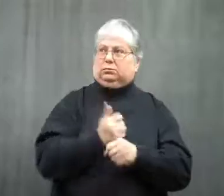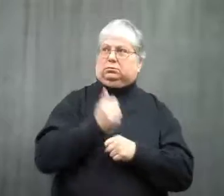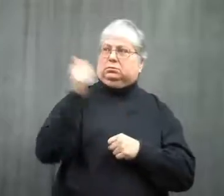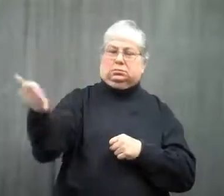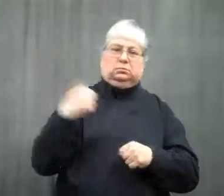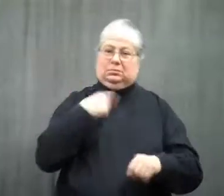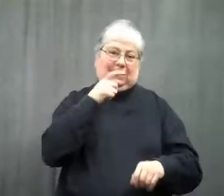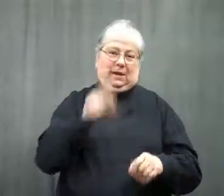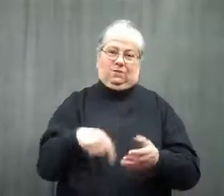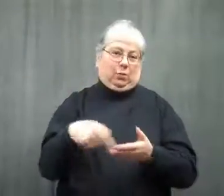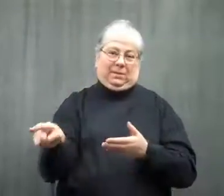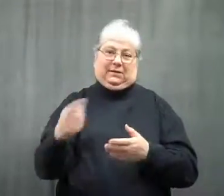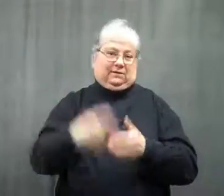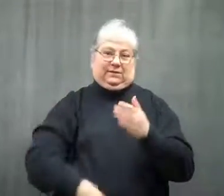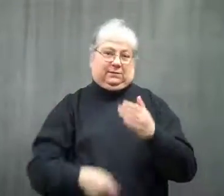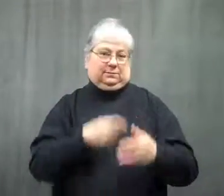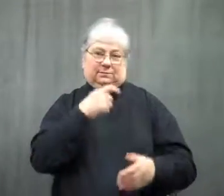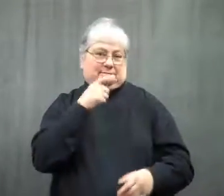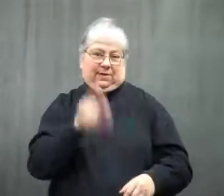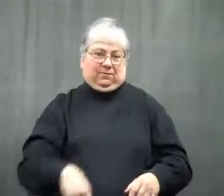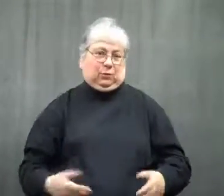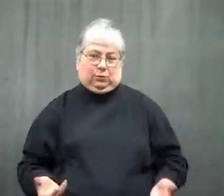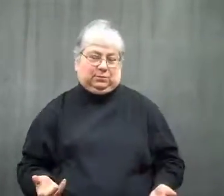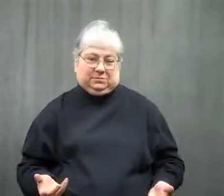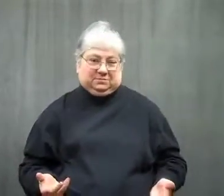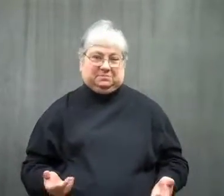you don't have to pay the fee. It's their problem.